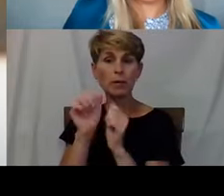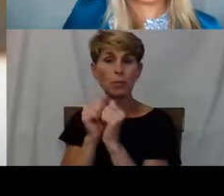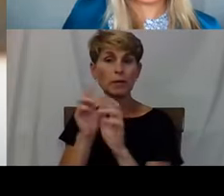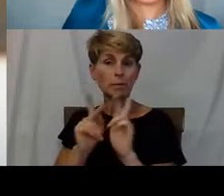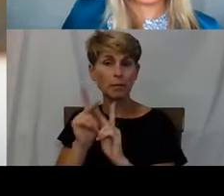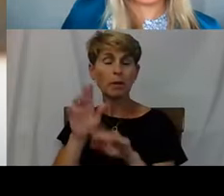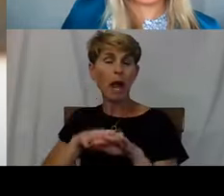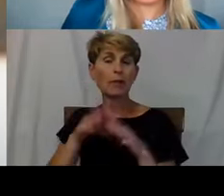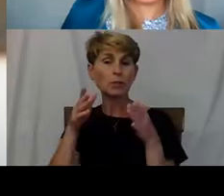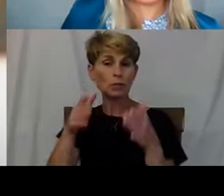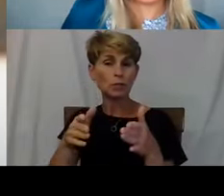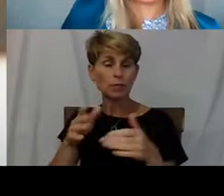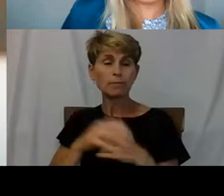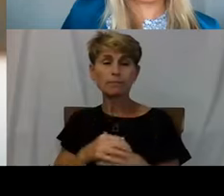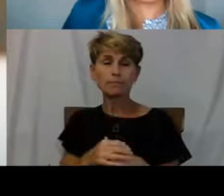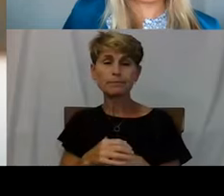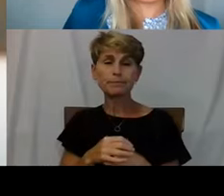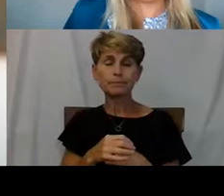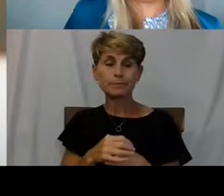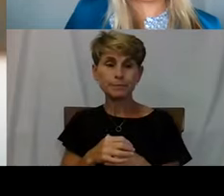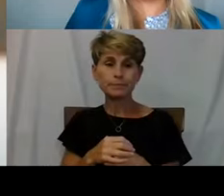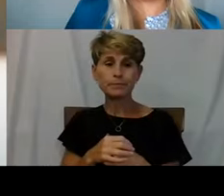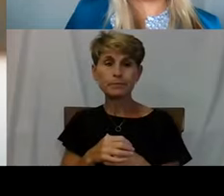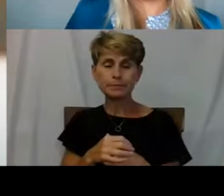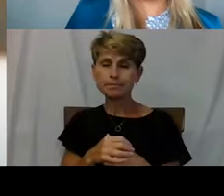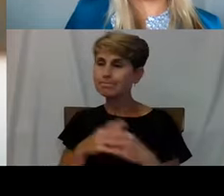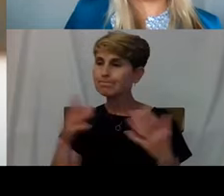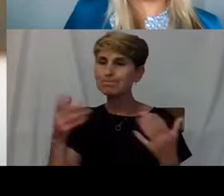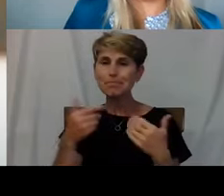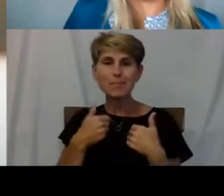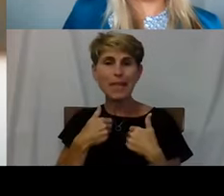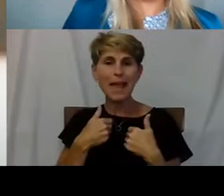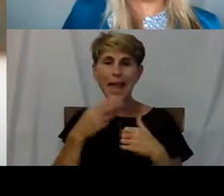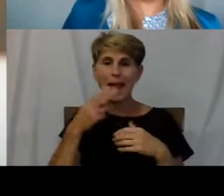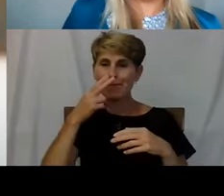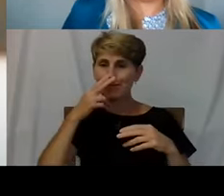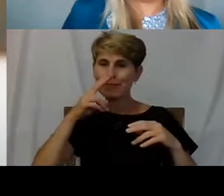And it's like having fun is an underrated medical procedure.